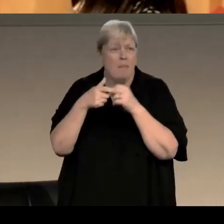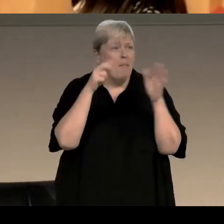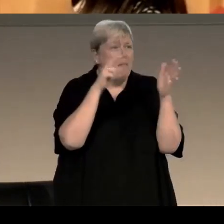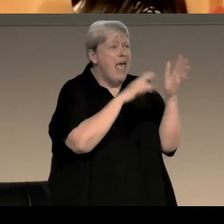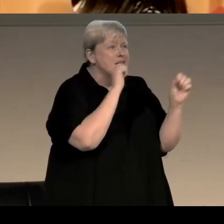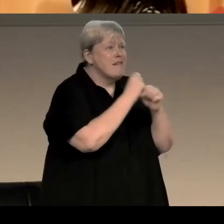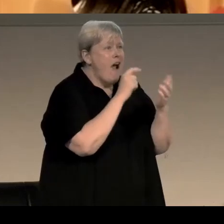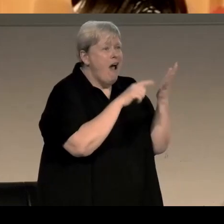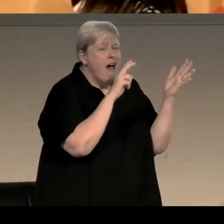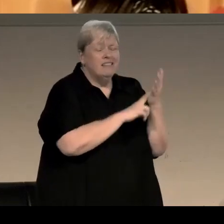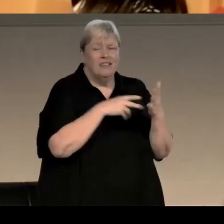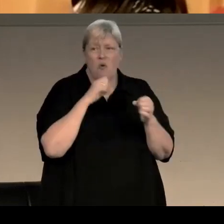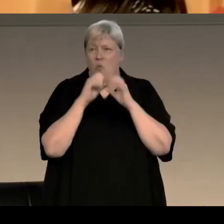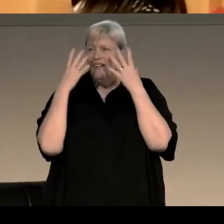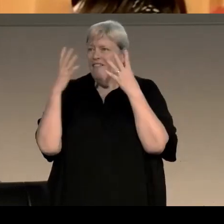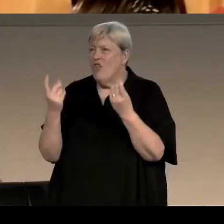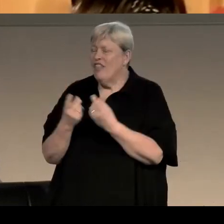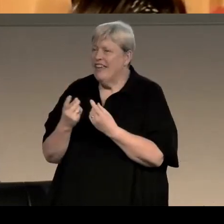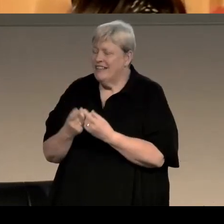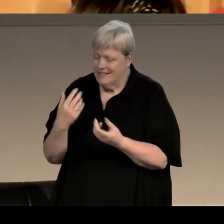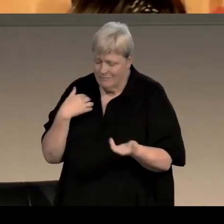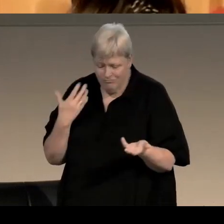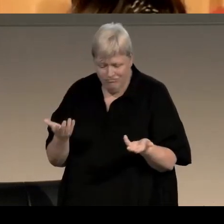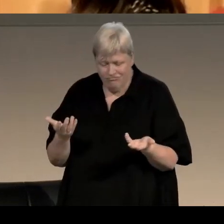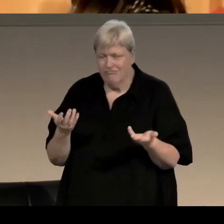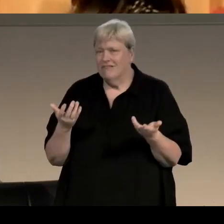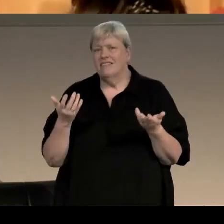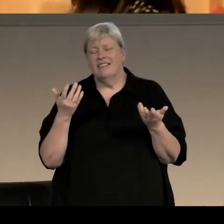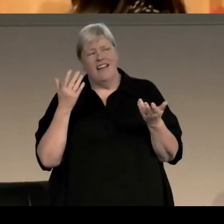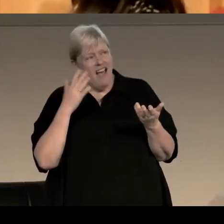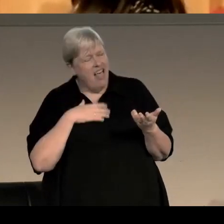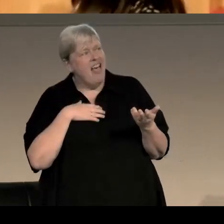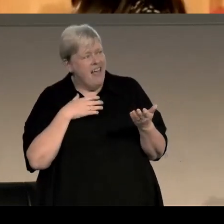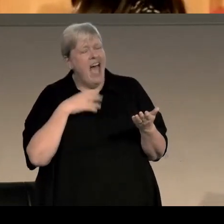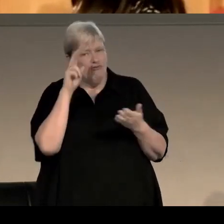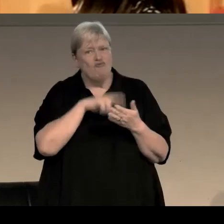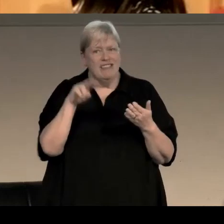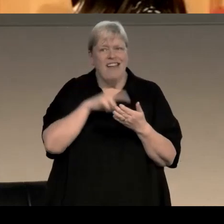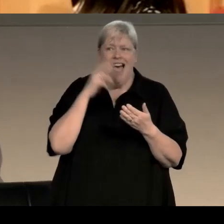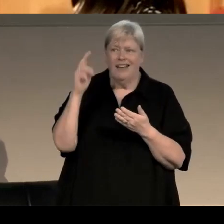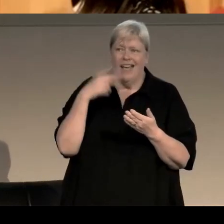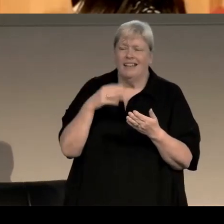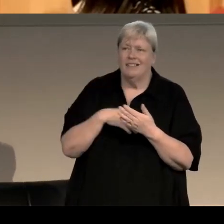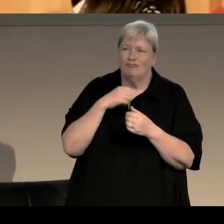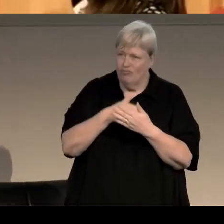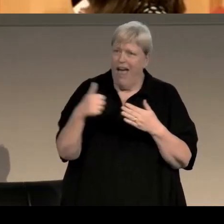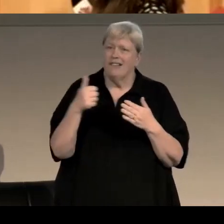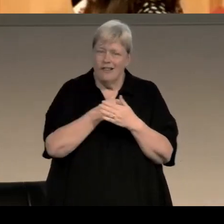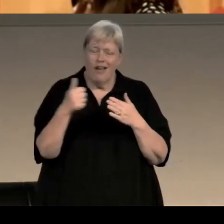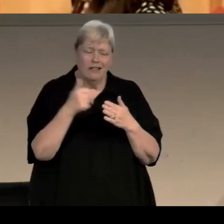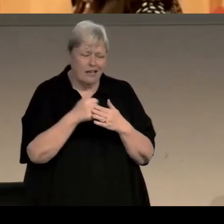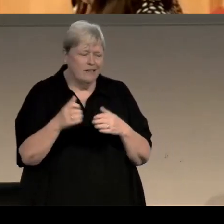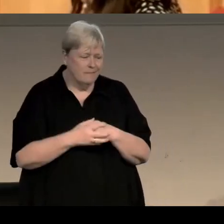I go back and and re-read Treasure Island at fairly regular intervals and that also